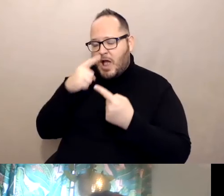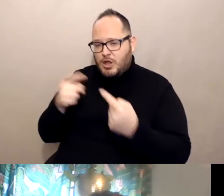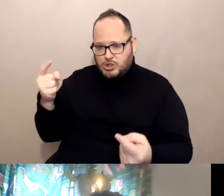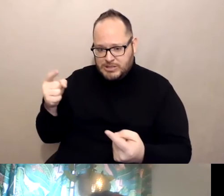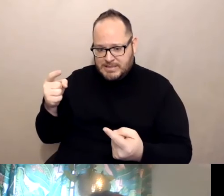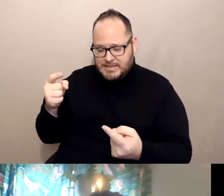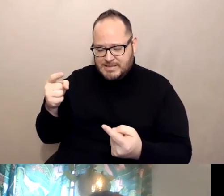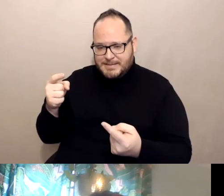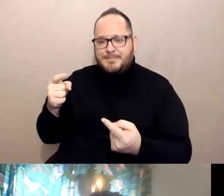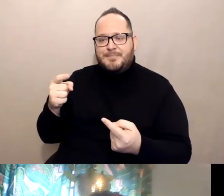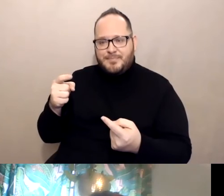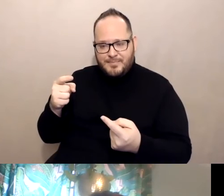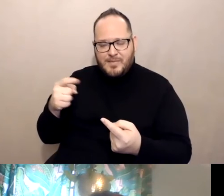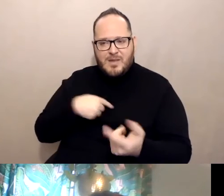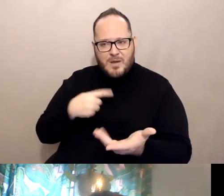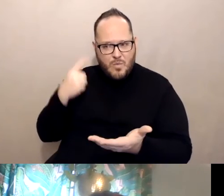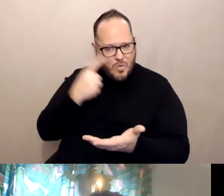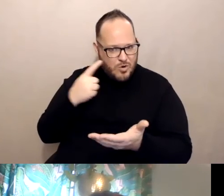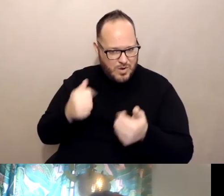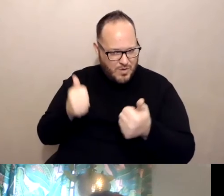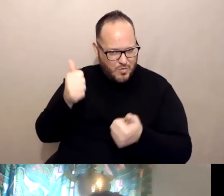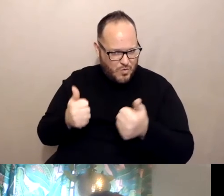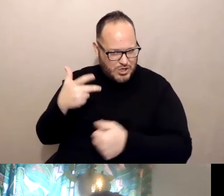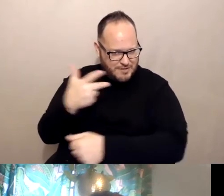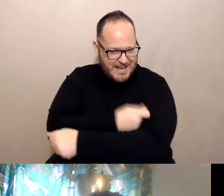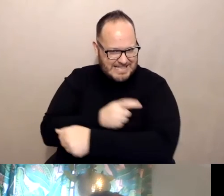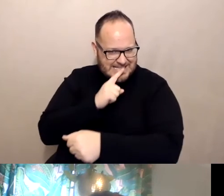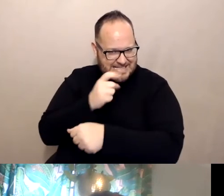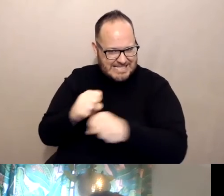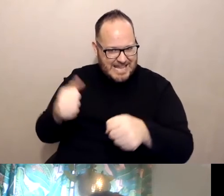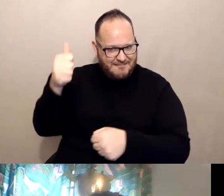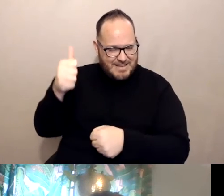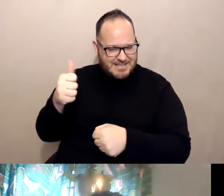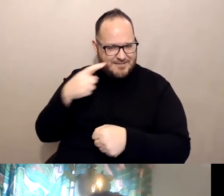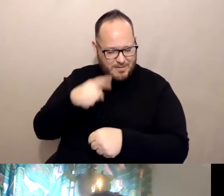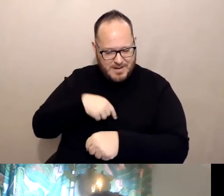And this person wonders which vaccine is the safest or how they should go about considering